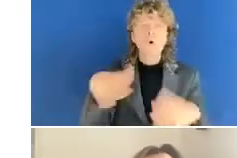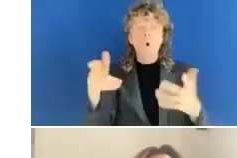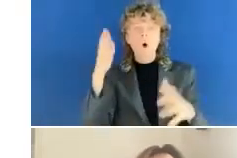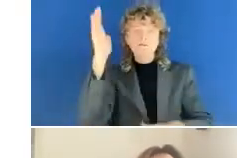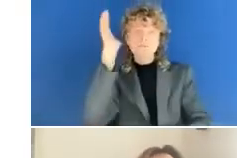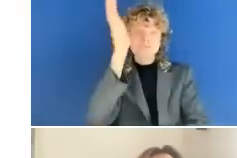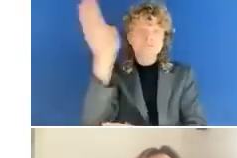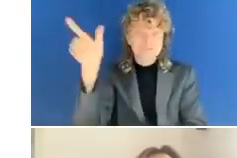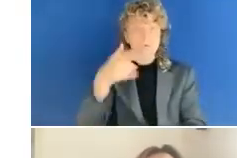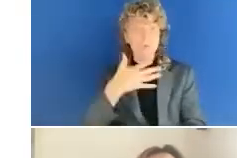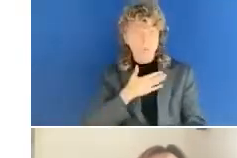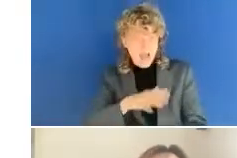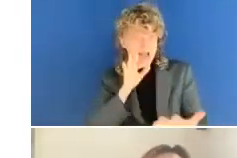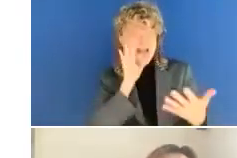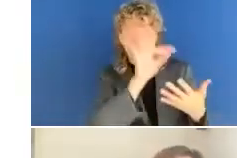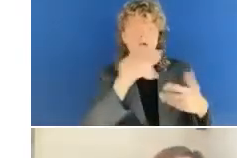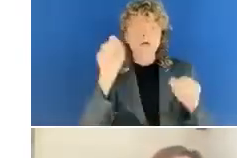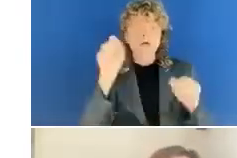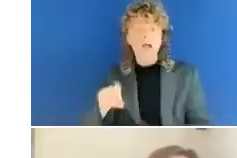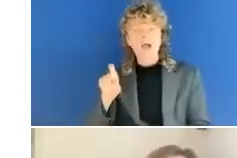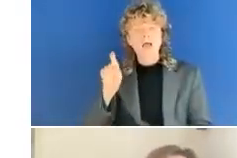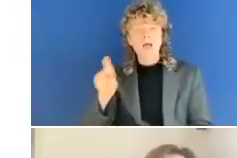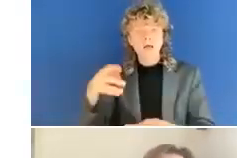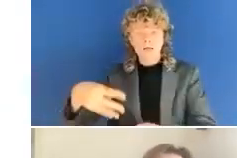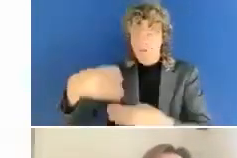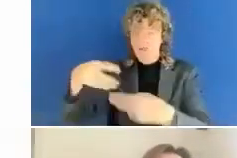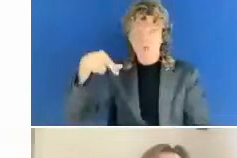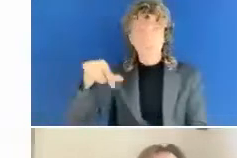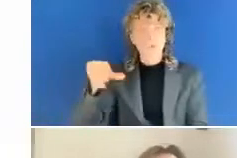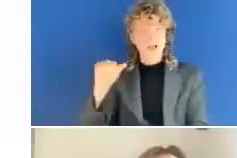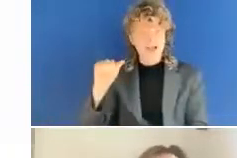Every session we'll have room for answering questions at the end, and we would like this